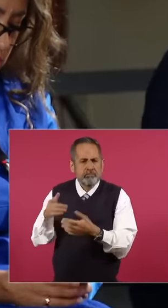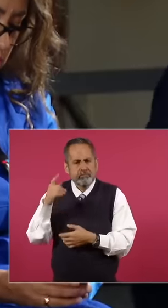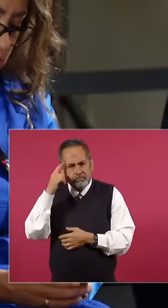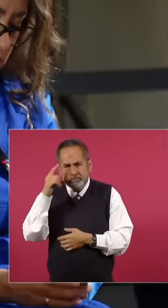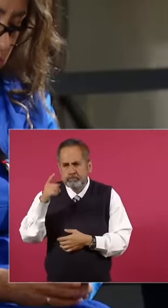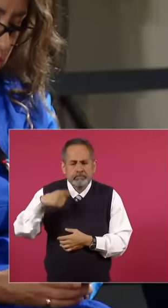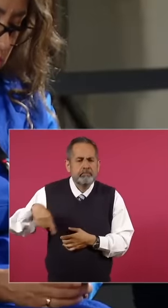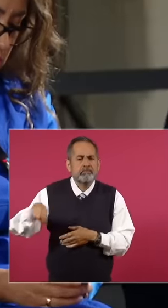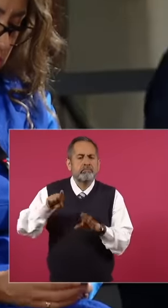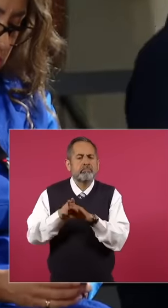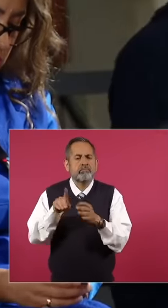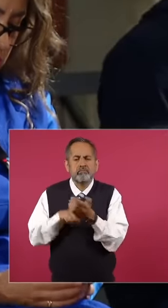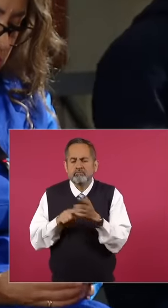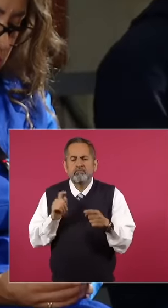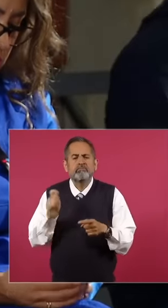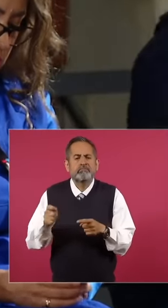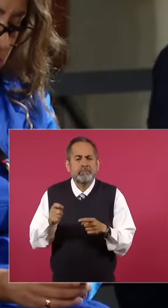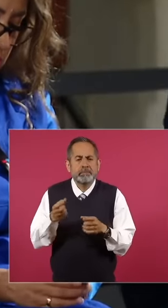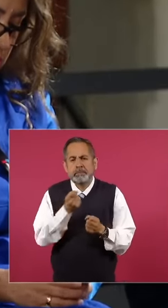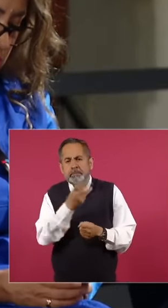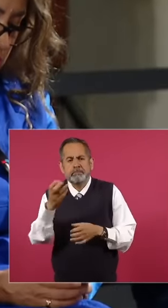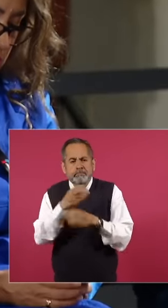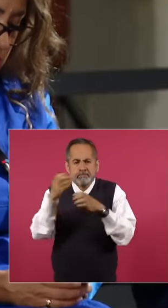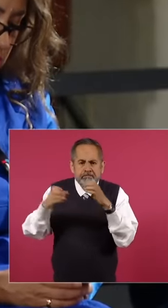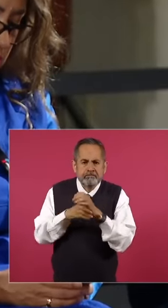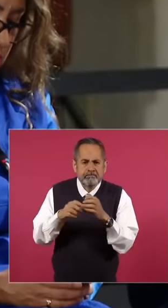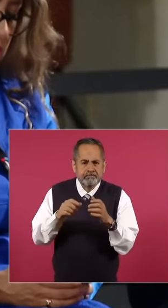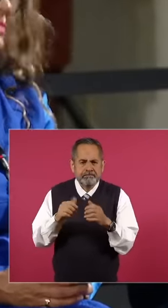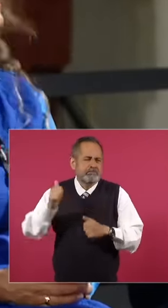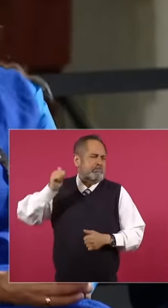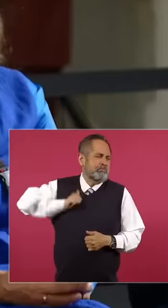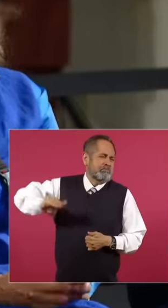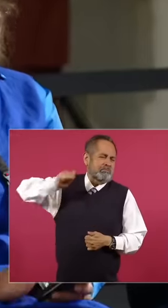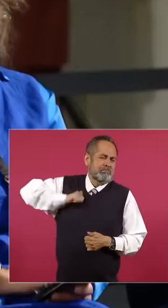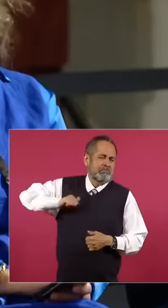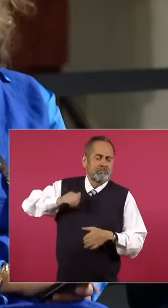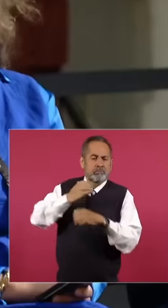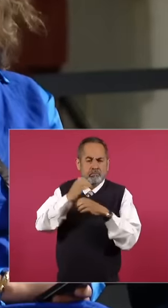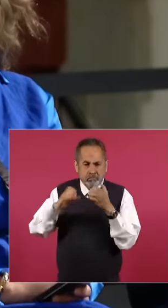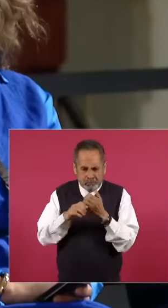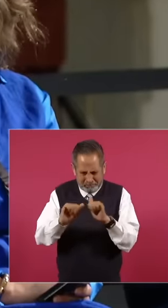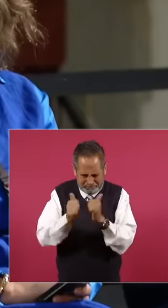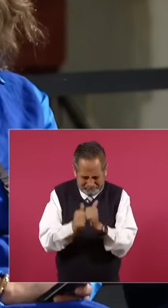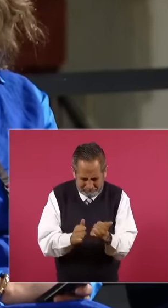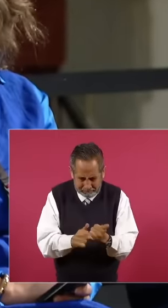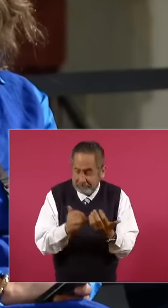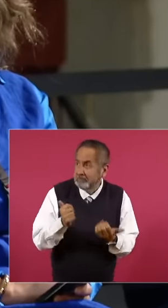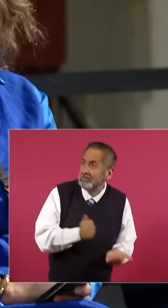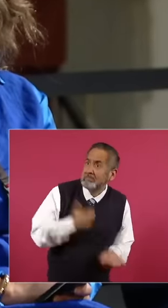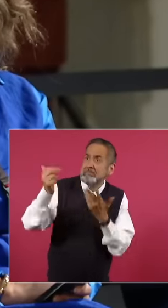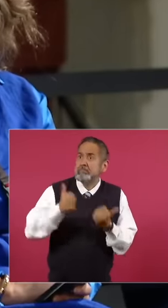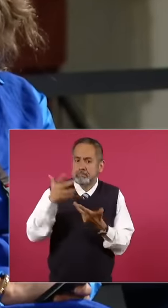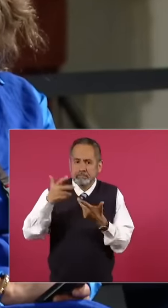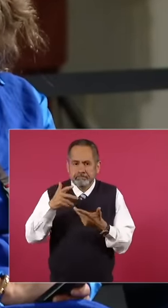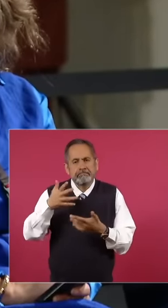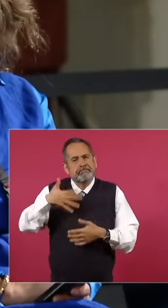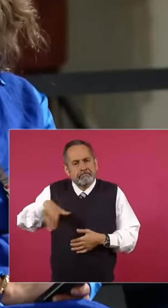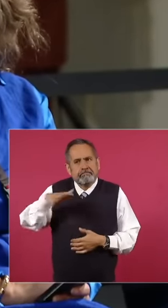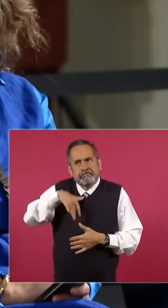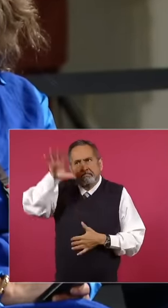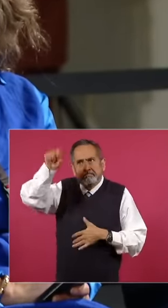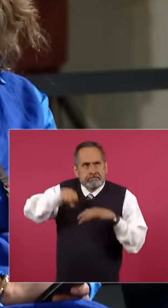the recovery of so many archaeological pieces How was this work How was it involved